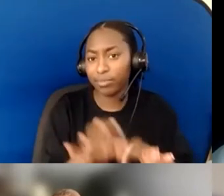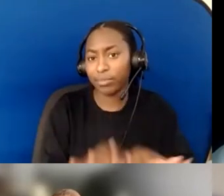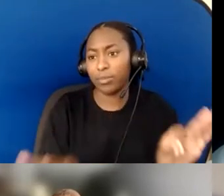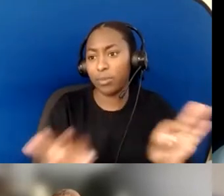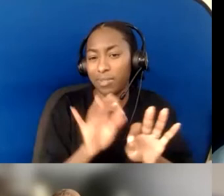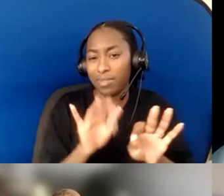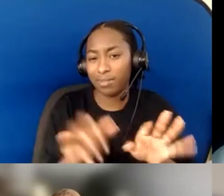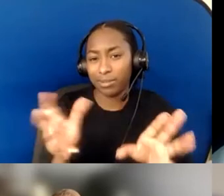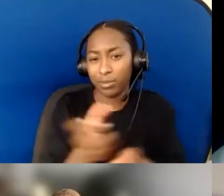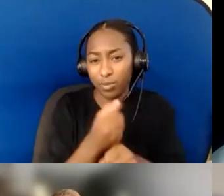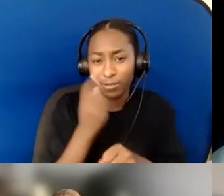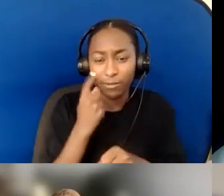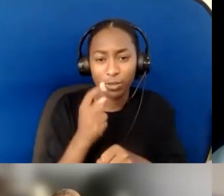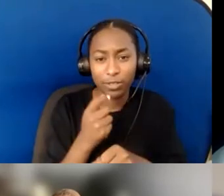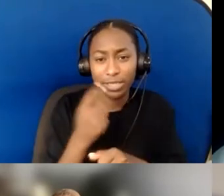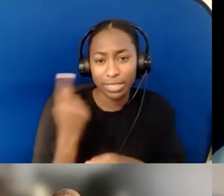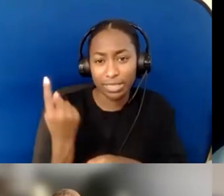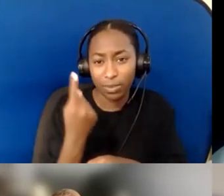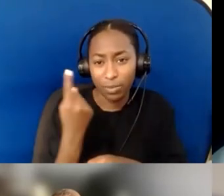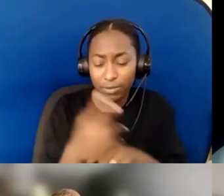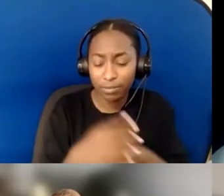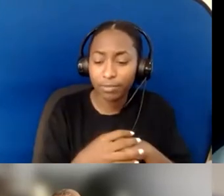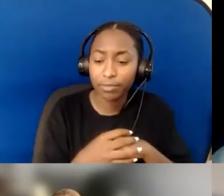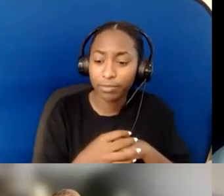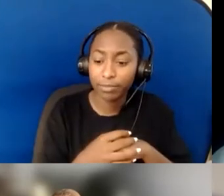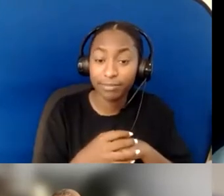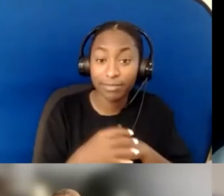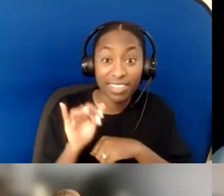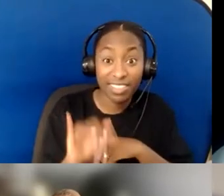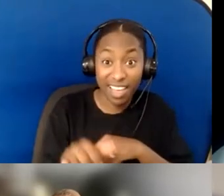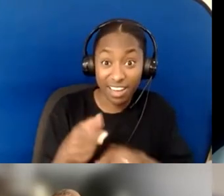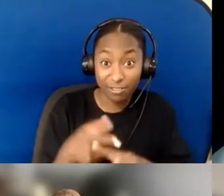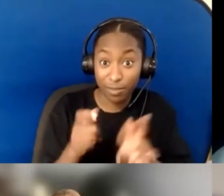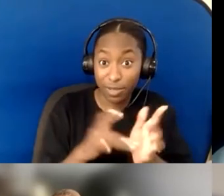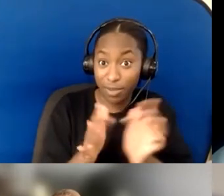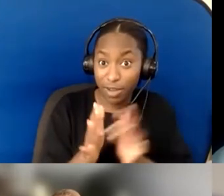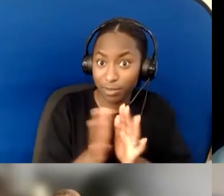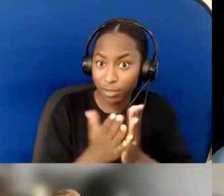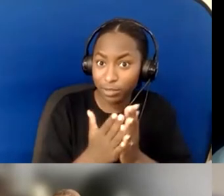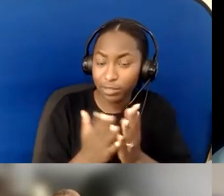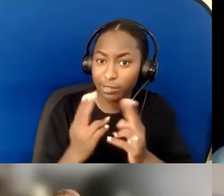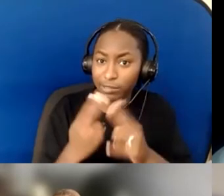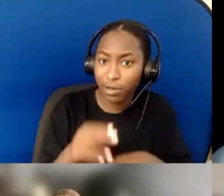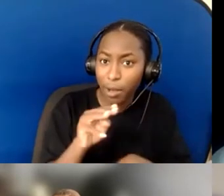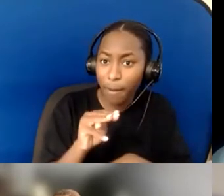in our scripture: mustard seeds... a two-word prayer, "Help me"—